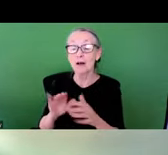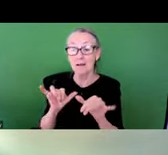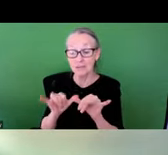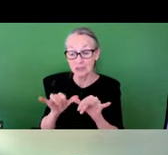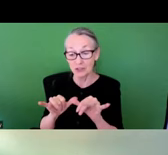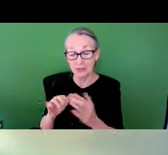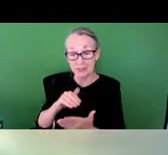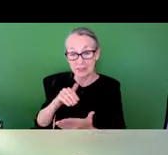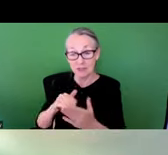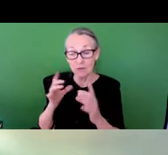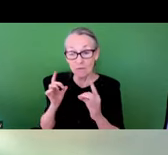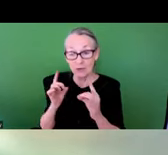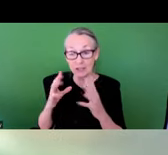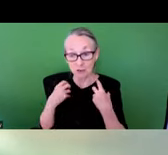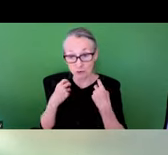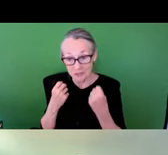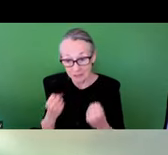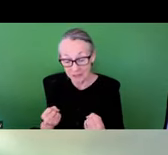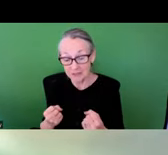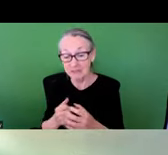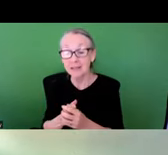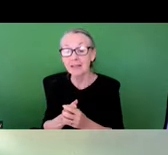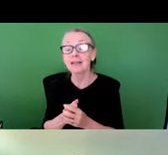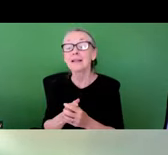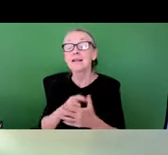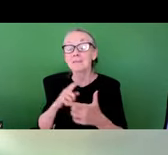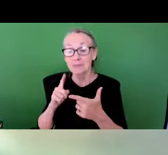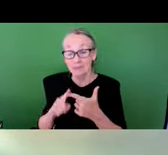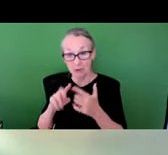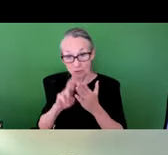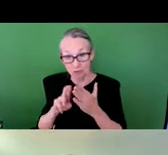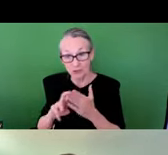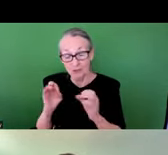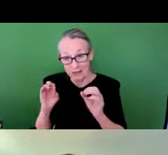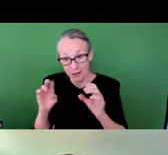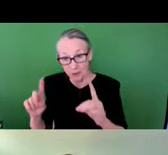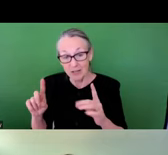the National Center for Smart Growth research and Education, and the Environmental Finance Center.